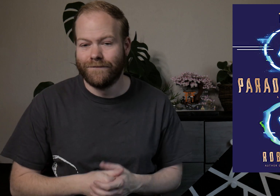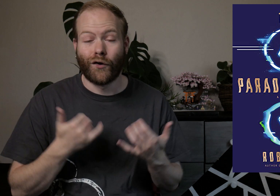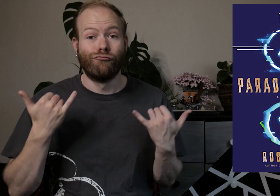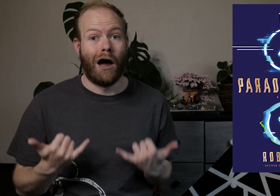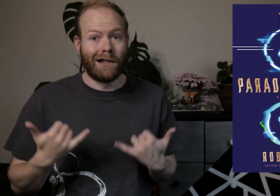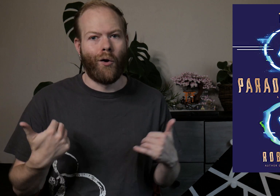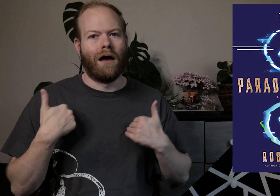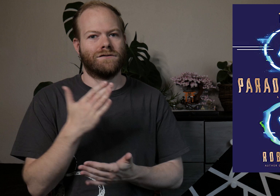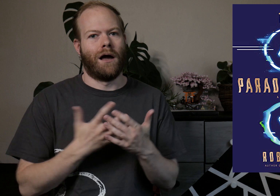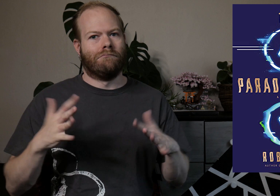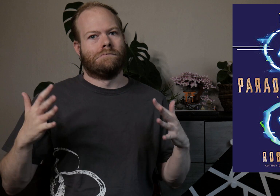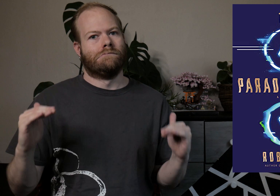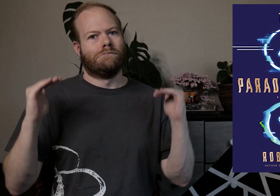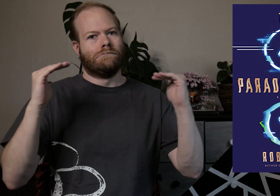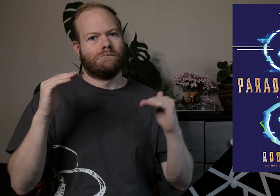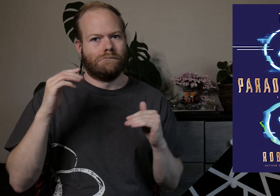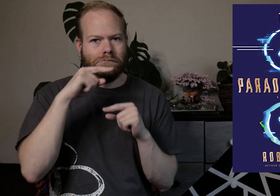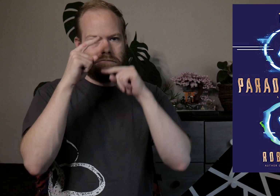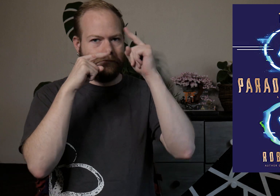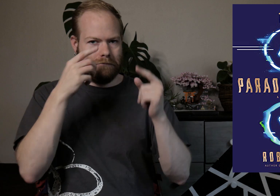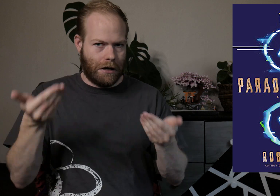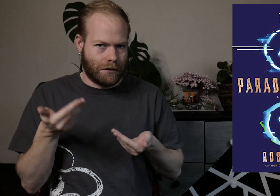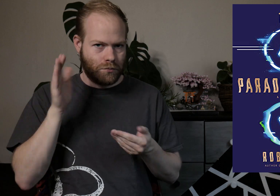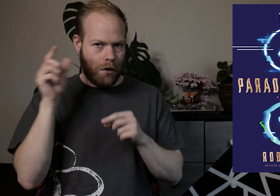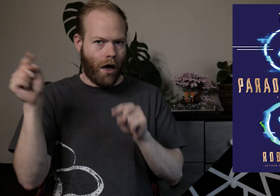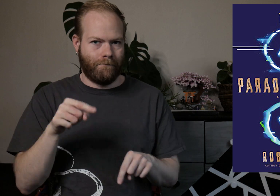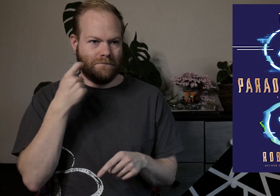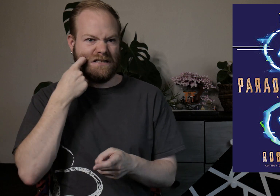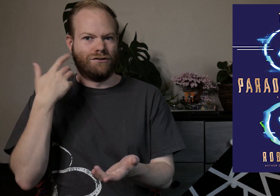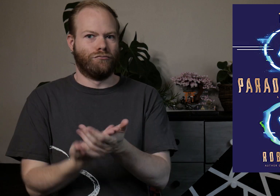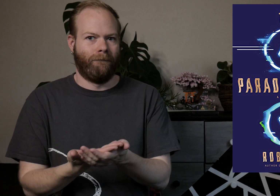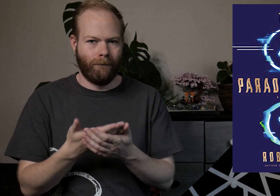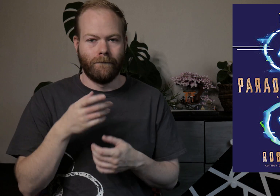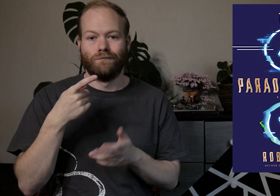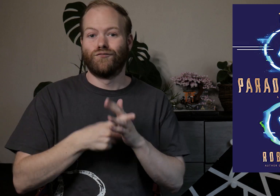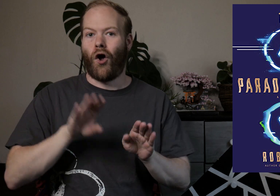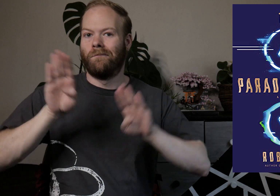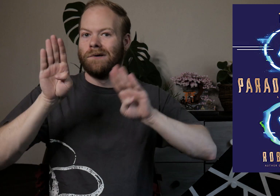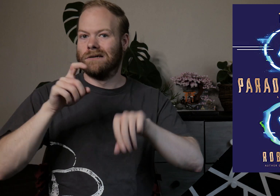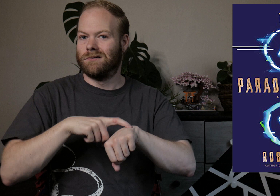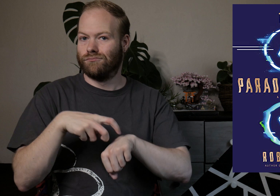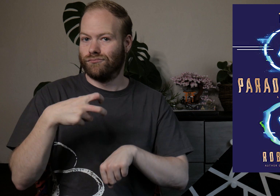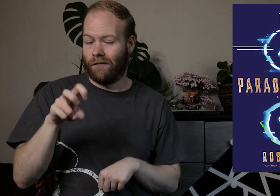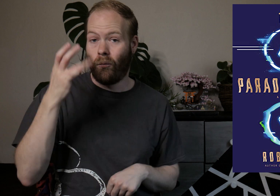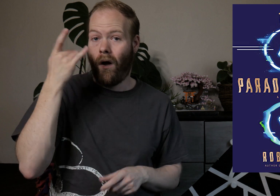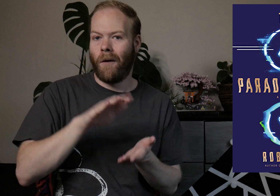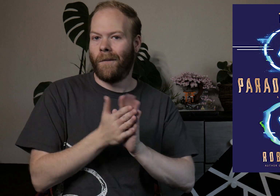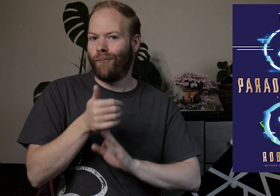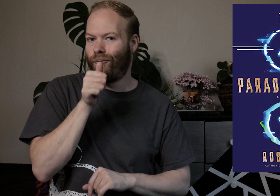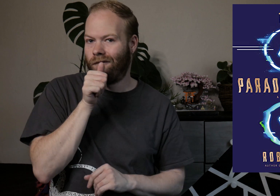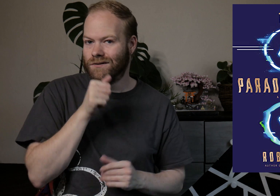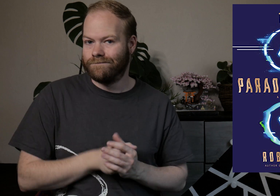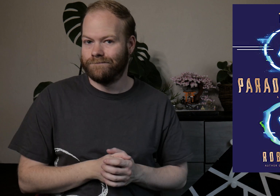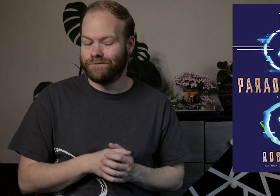Right now, there are some high-profile guests that just arrived to start bidding on time-travel because it's becoming privatized,